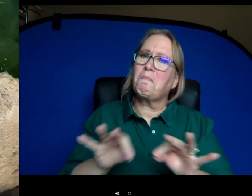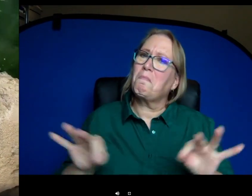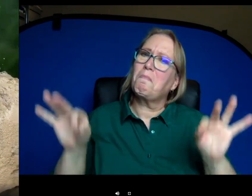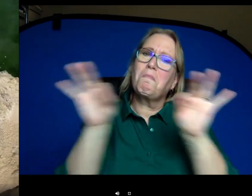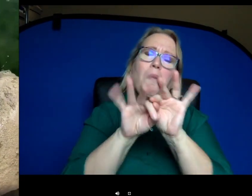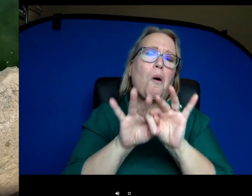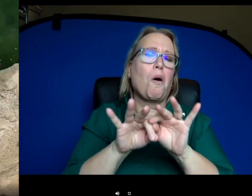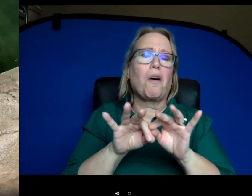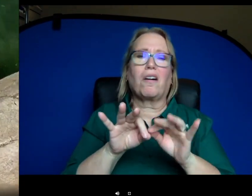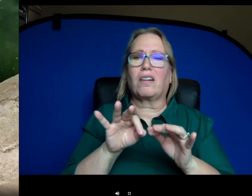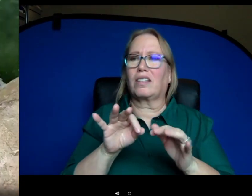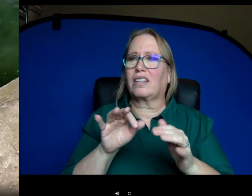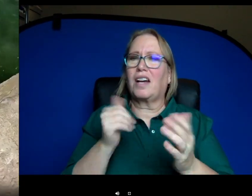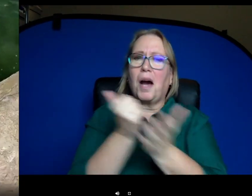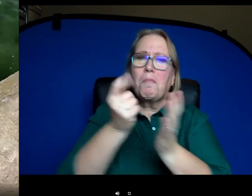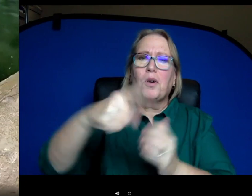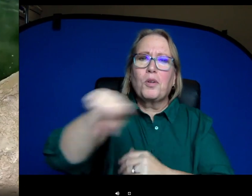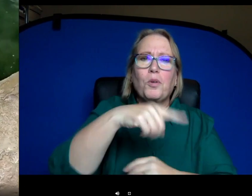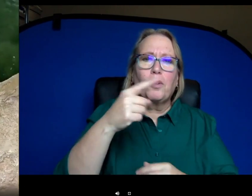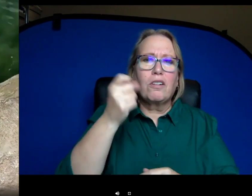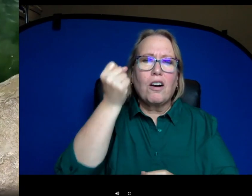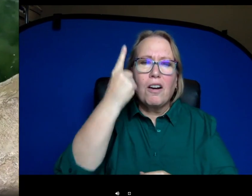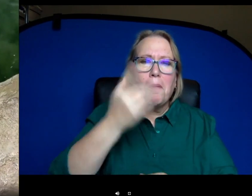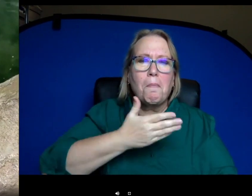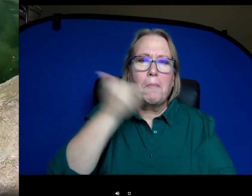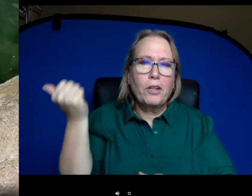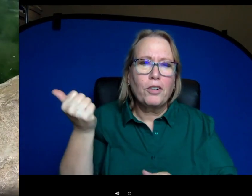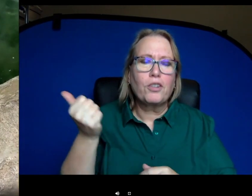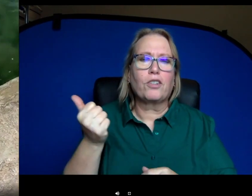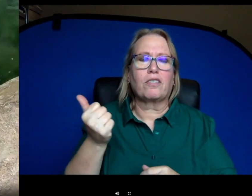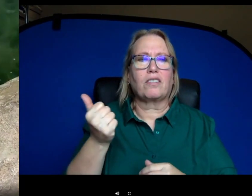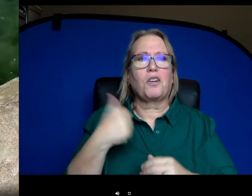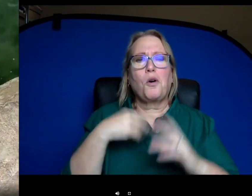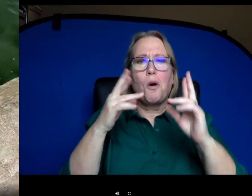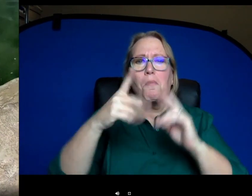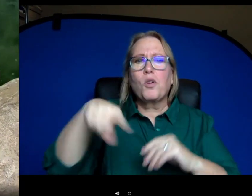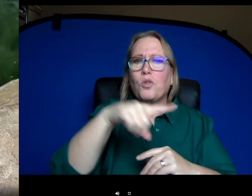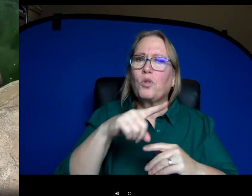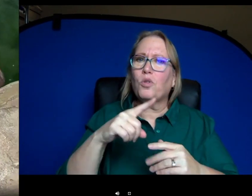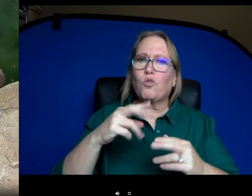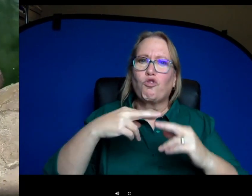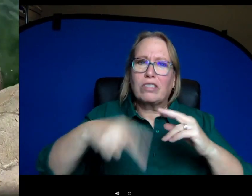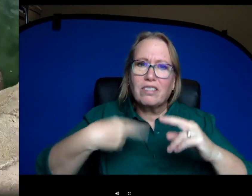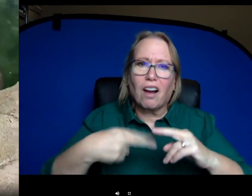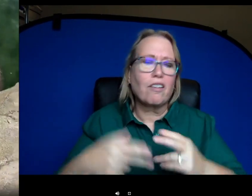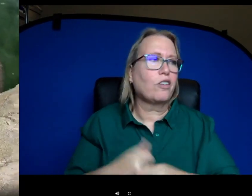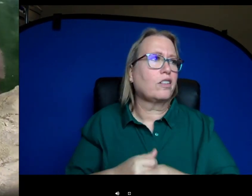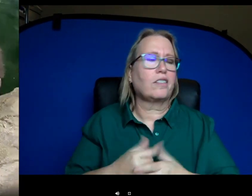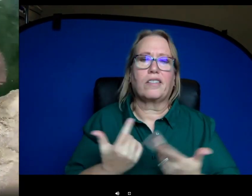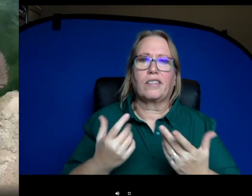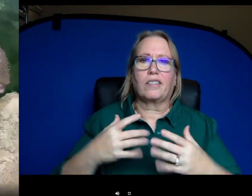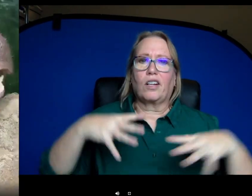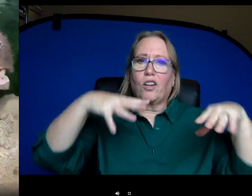ambassadors and we hope that after learning even more about them you guys would do as much as you can like, recycling or turning your lights off or